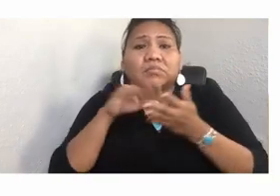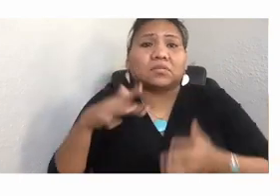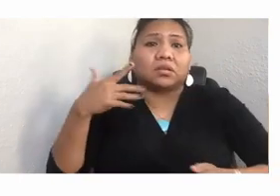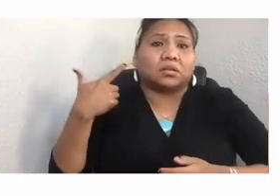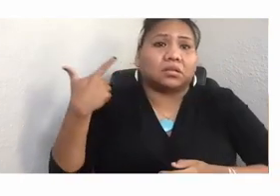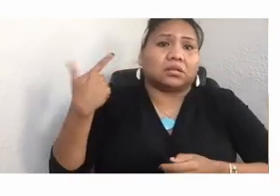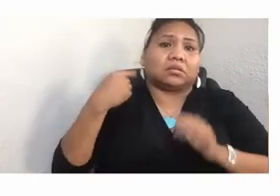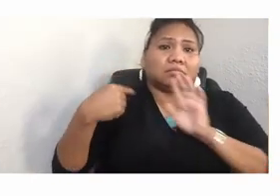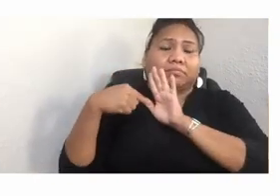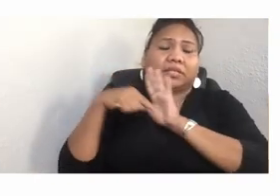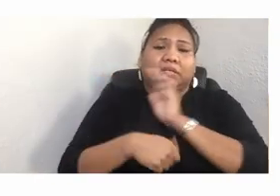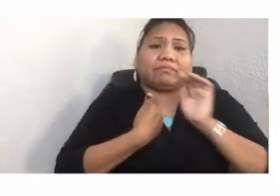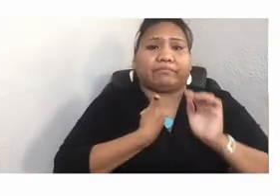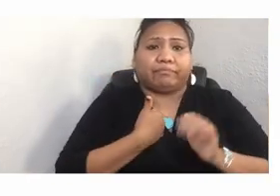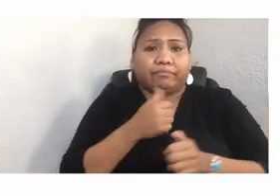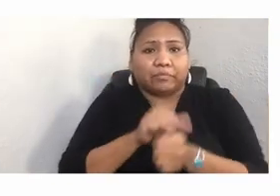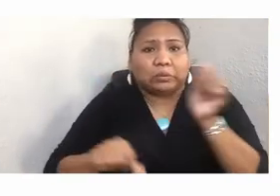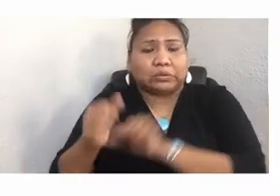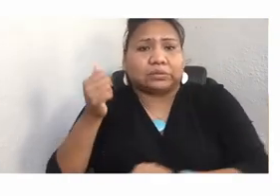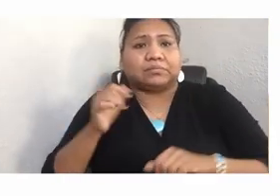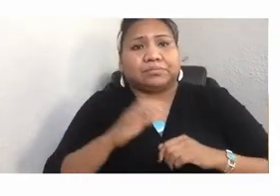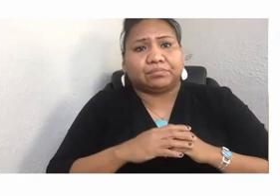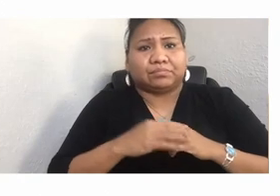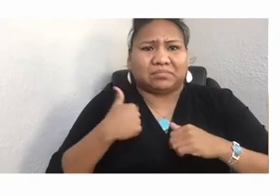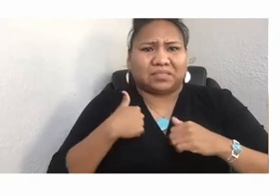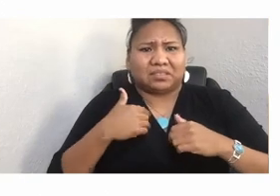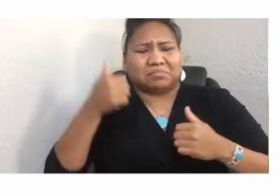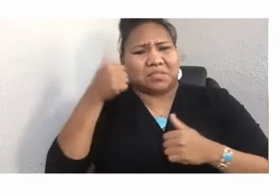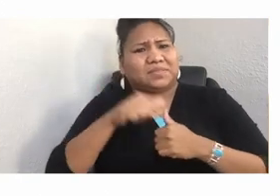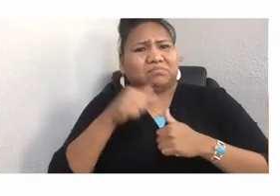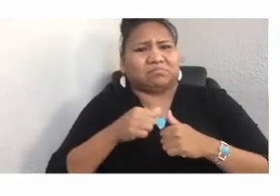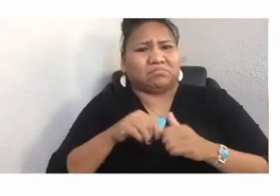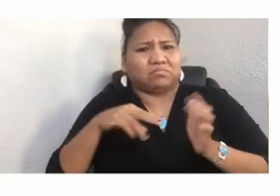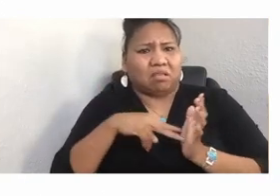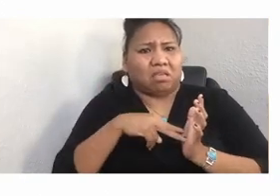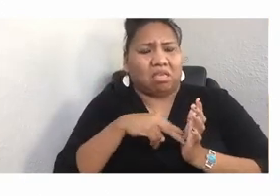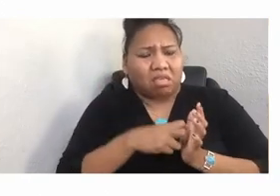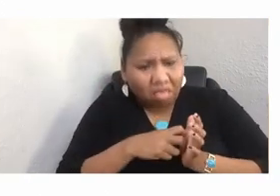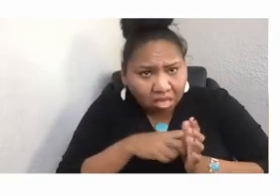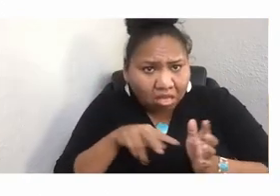And I just remember being brought to my knees, and sitting in ceremony with other teachers,